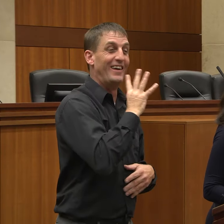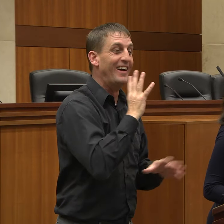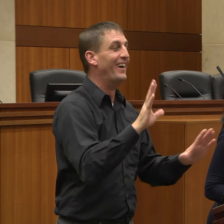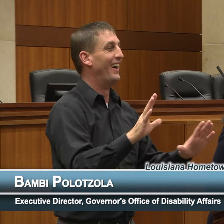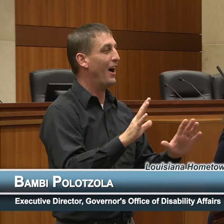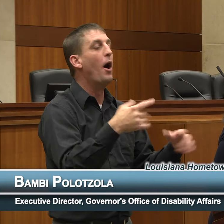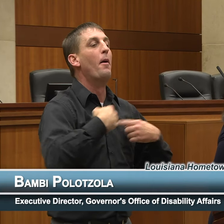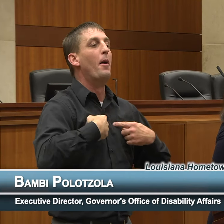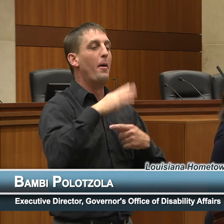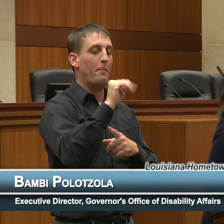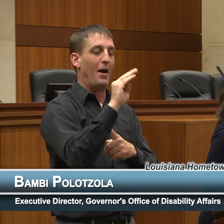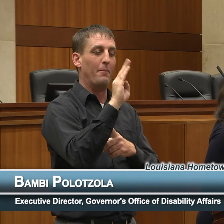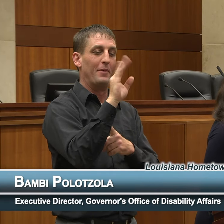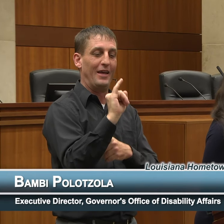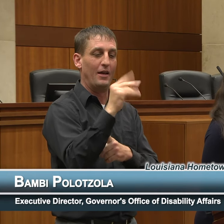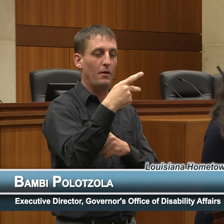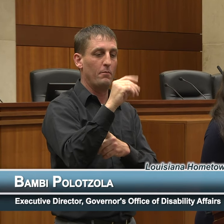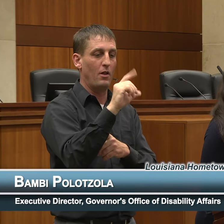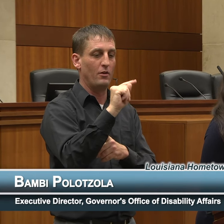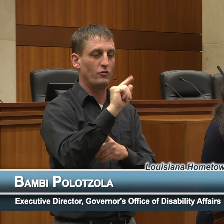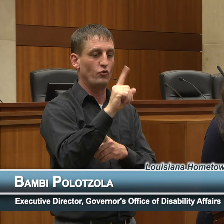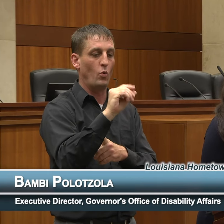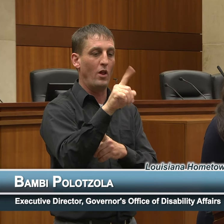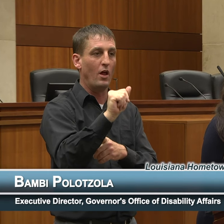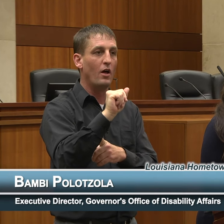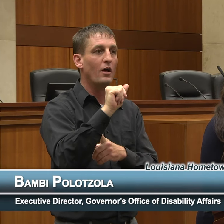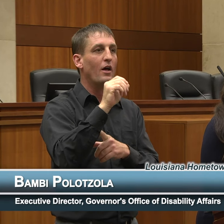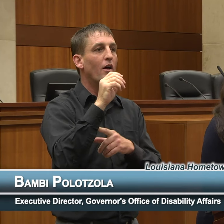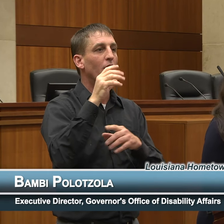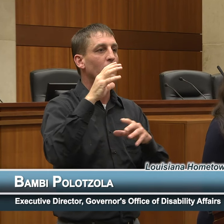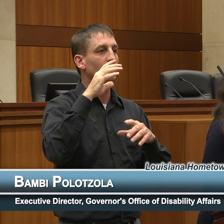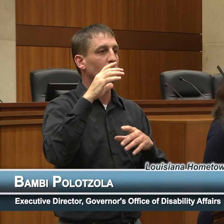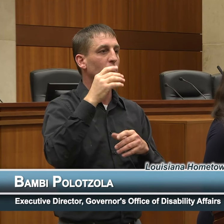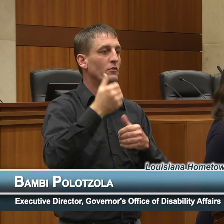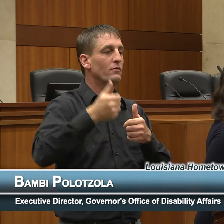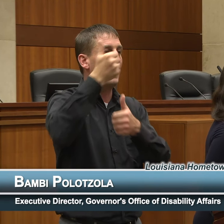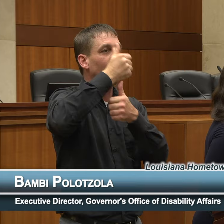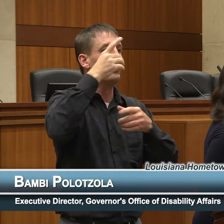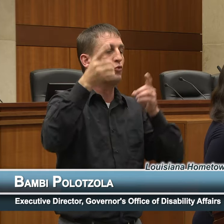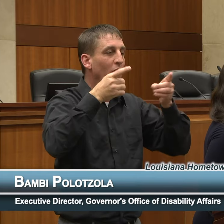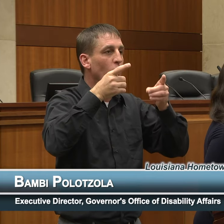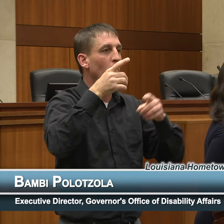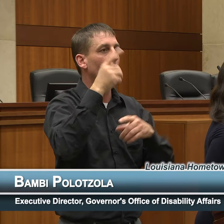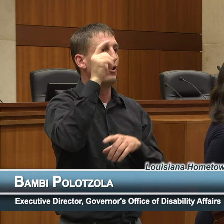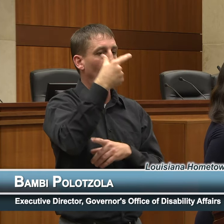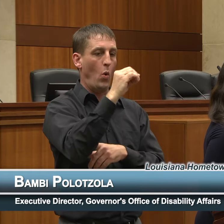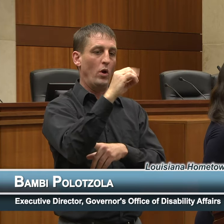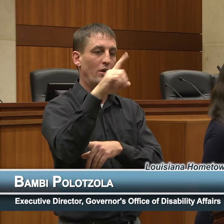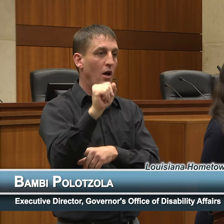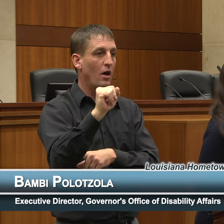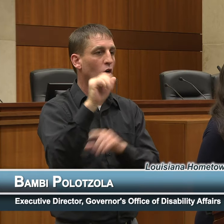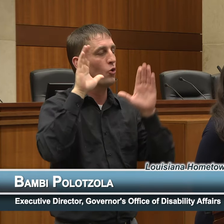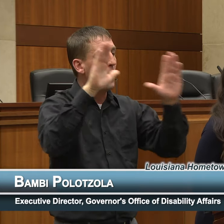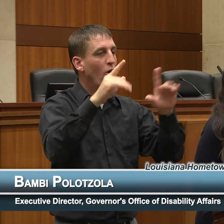I'm Bambi Polotzola, I'm the Executive Director of the Governor's Office of Disability Affairs. It's great to hear a message where the Governor says